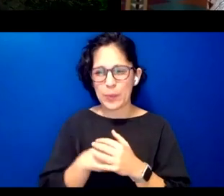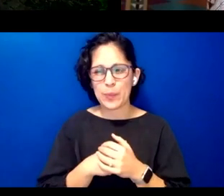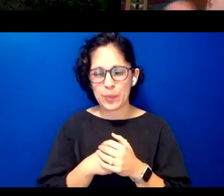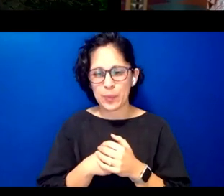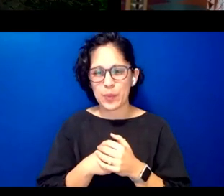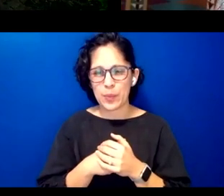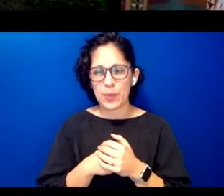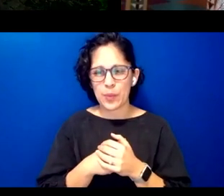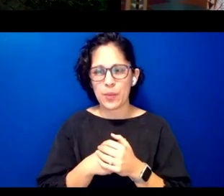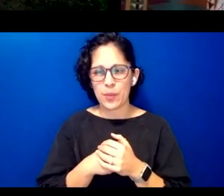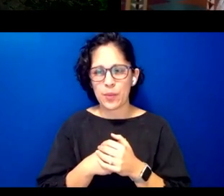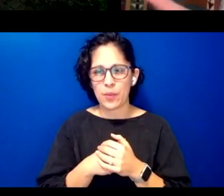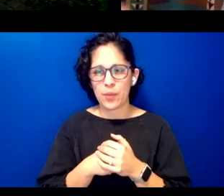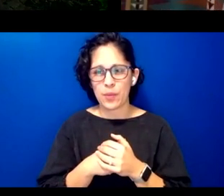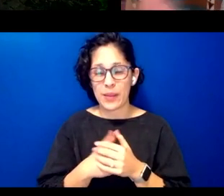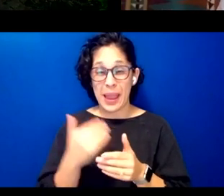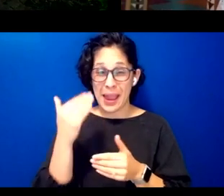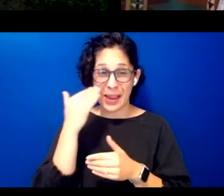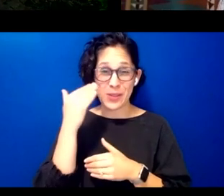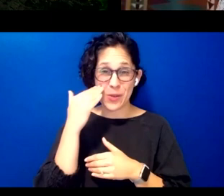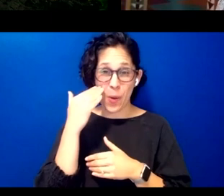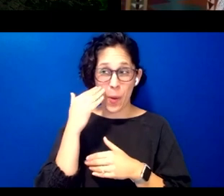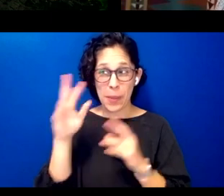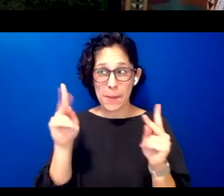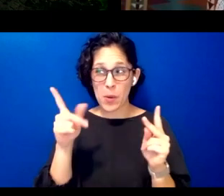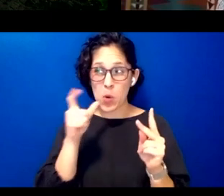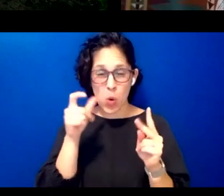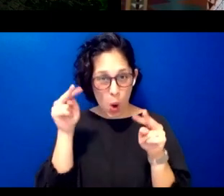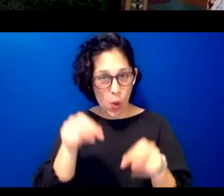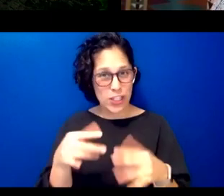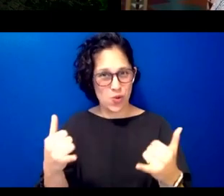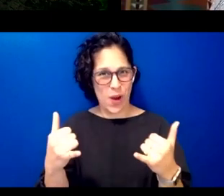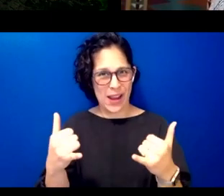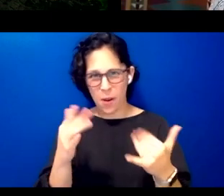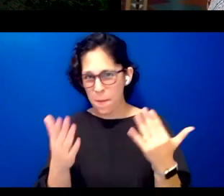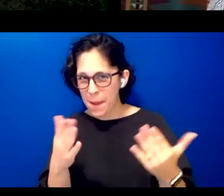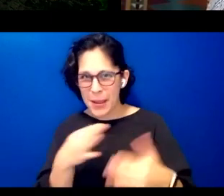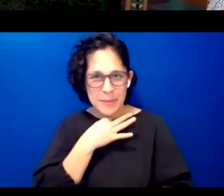will be of great interest to those who are watching and will also be explored further